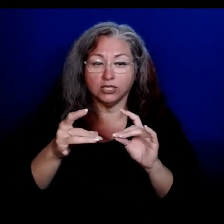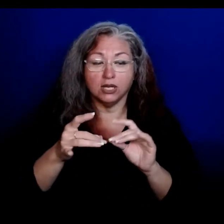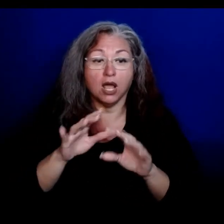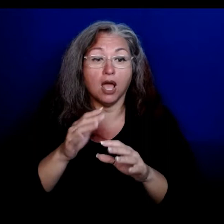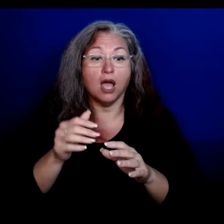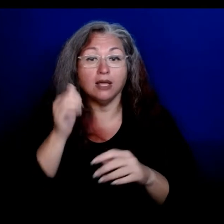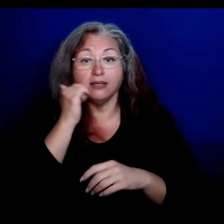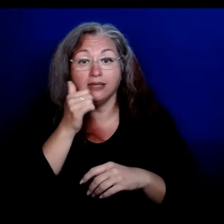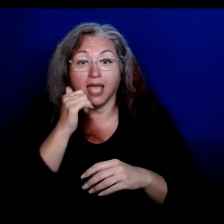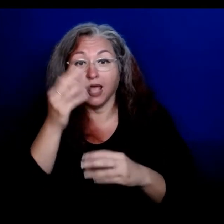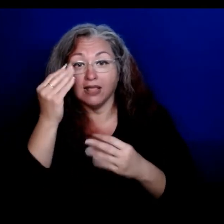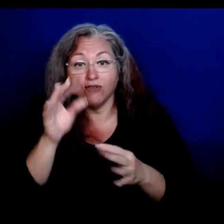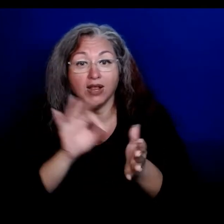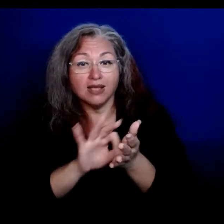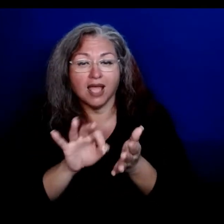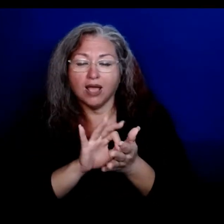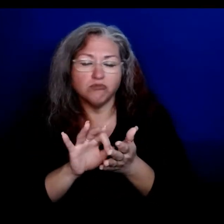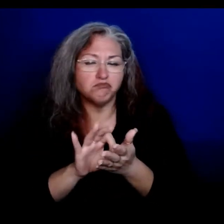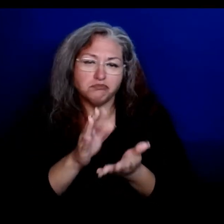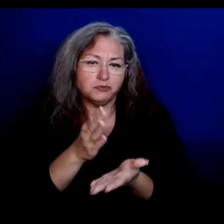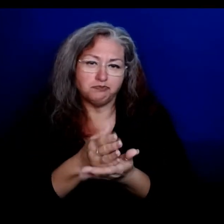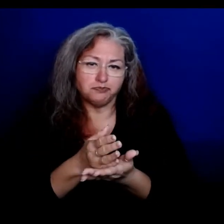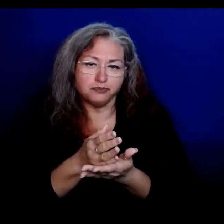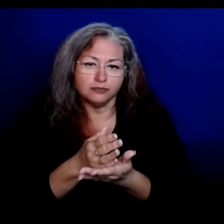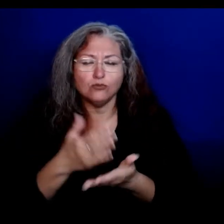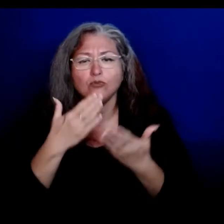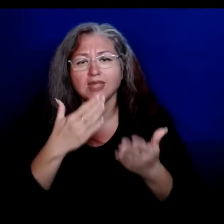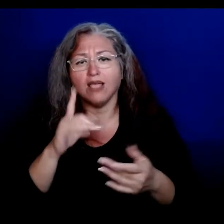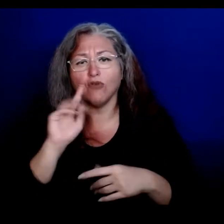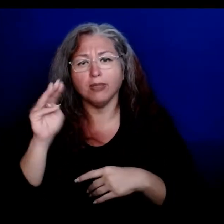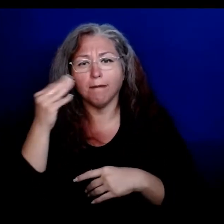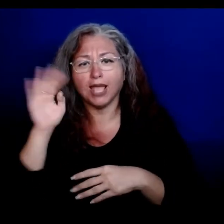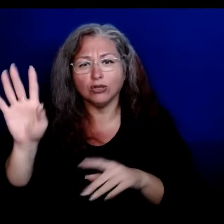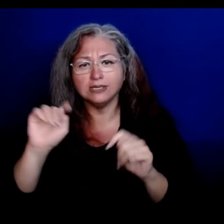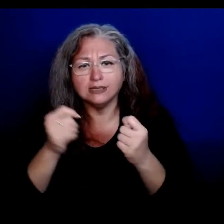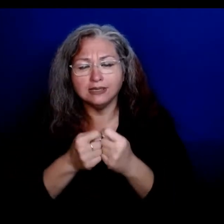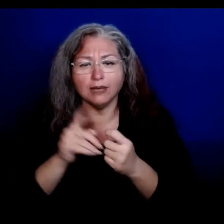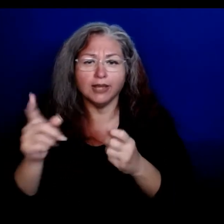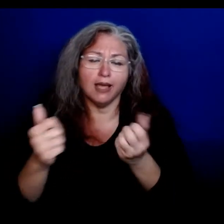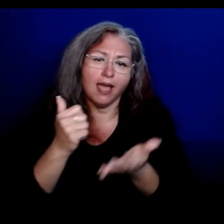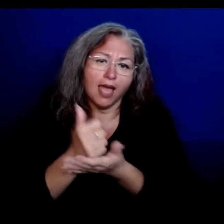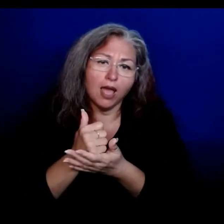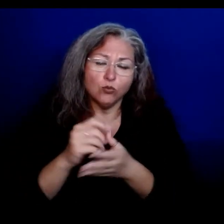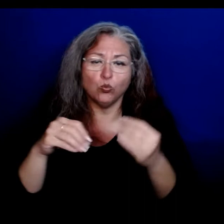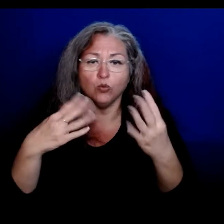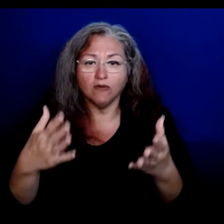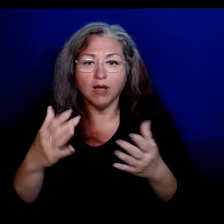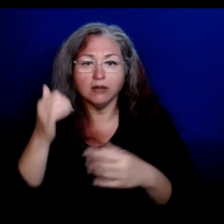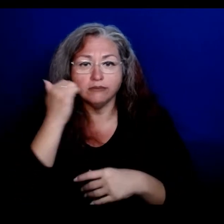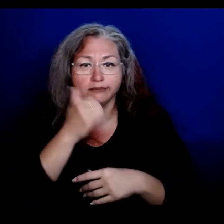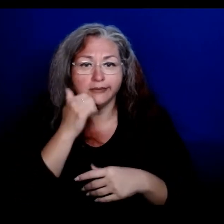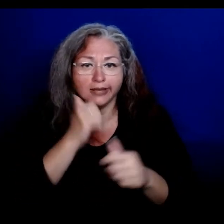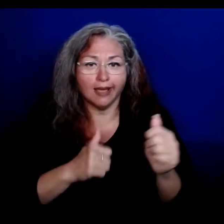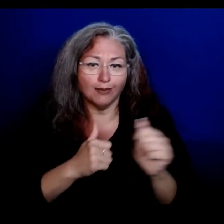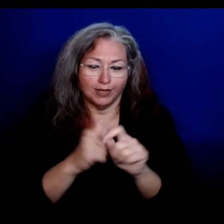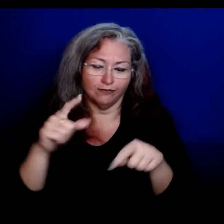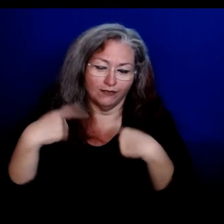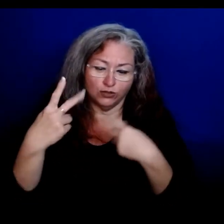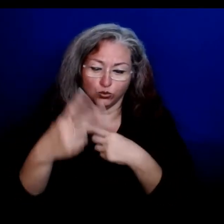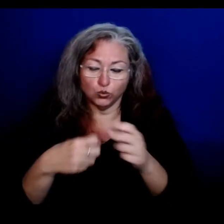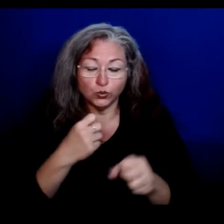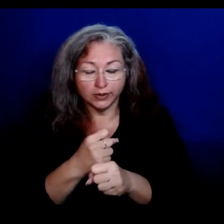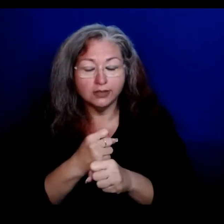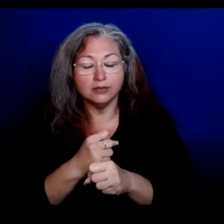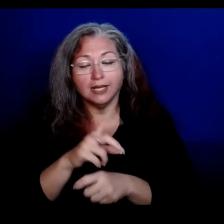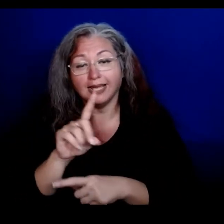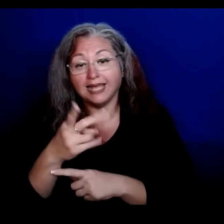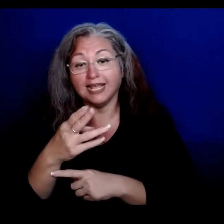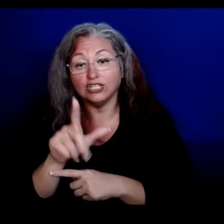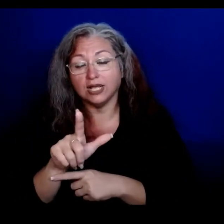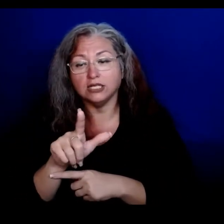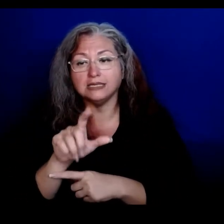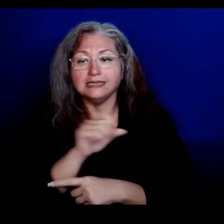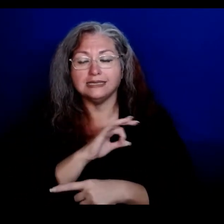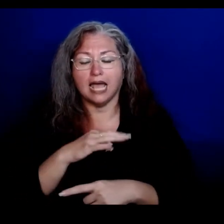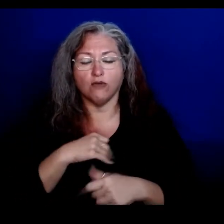providing daily case count updates for Kauai. Mahalo to the Mayor’s team for their assistance in helping us provide these daily updates for the past two years. KDHO staff are working to clear a